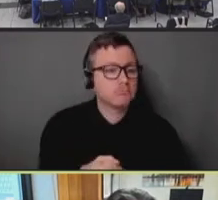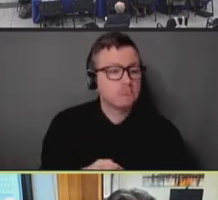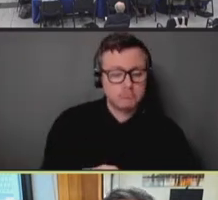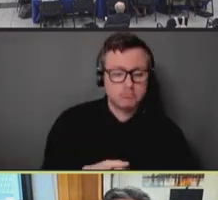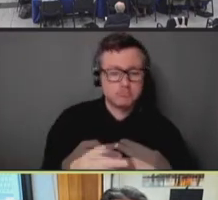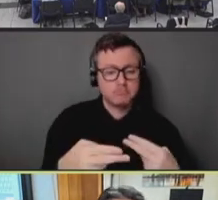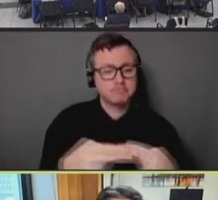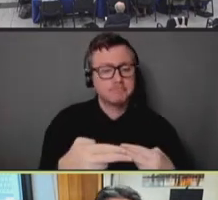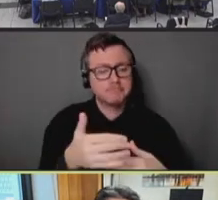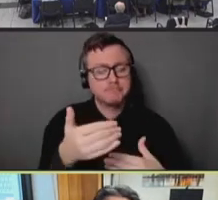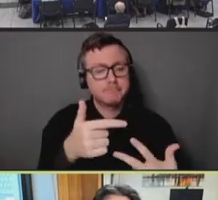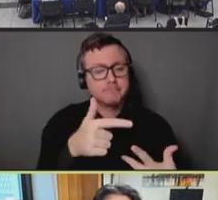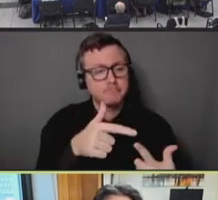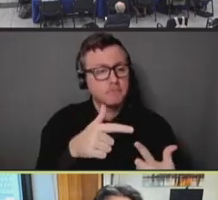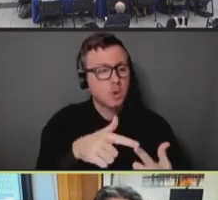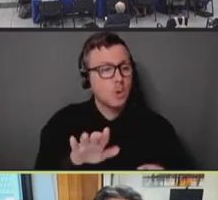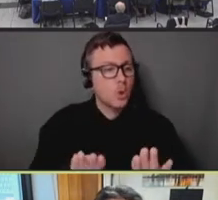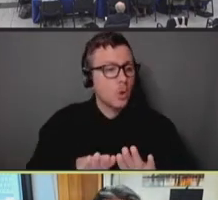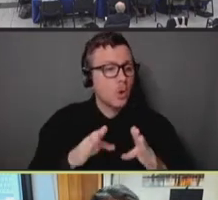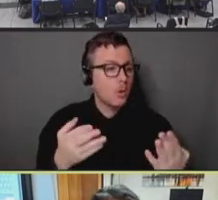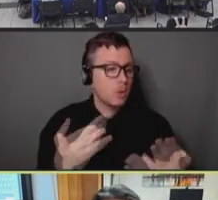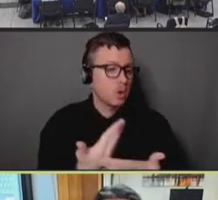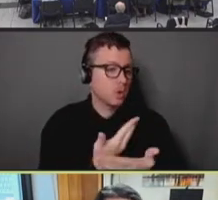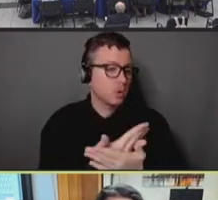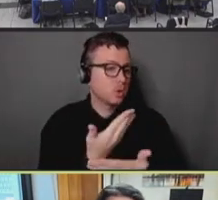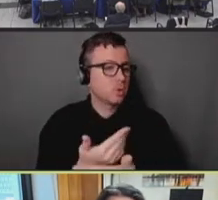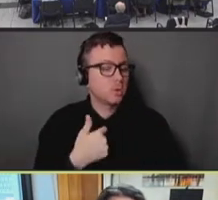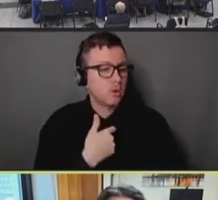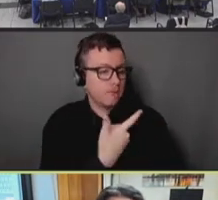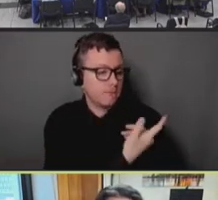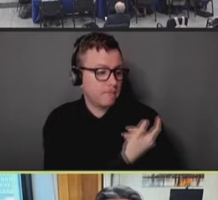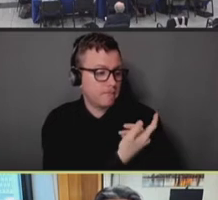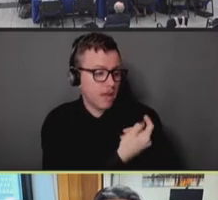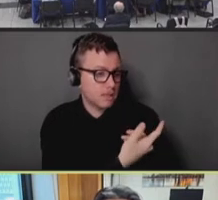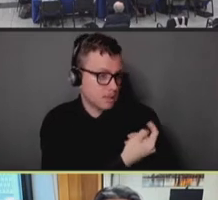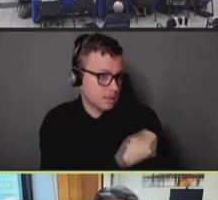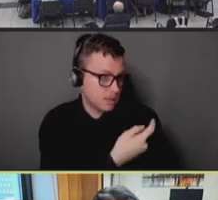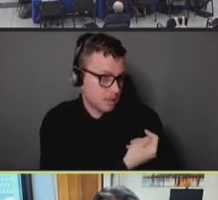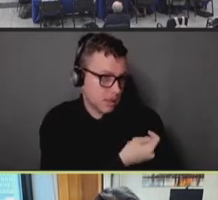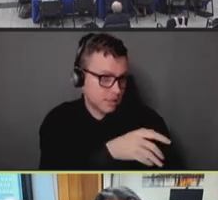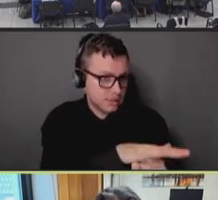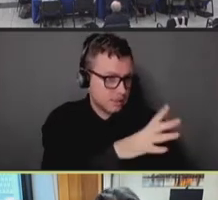In addition, we opened up new vaccination sites in geographic areas with gaps that